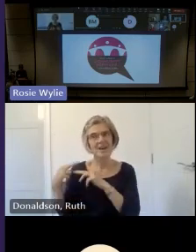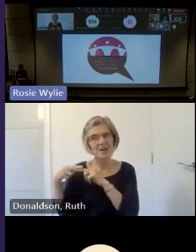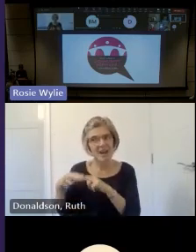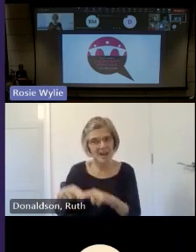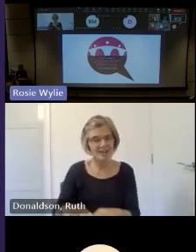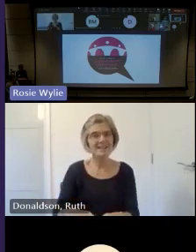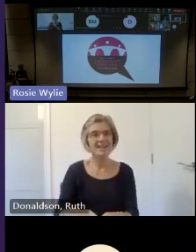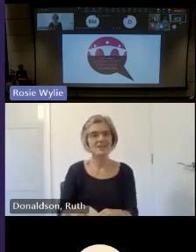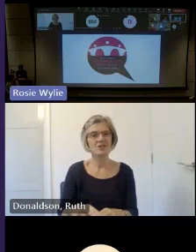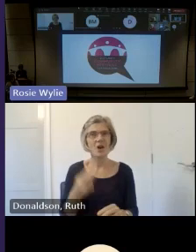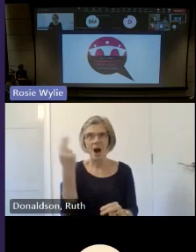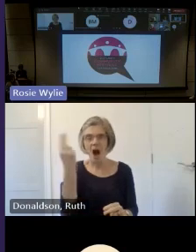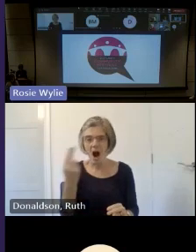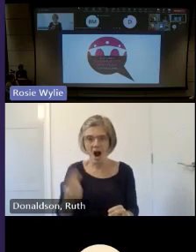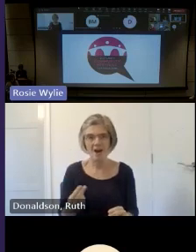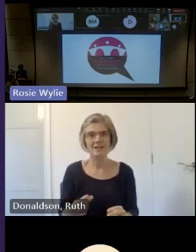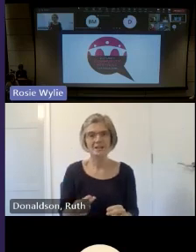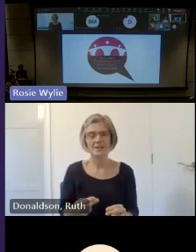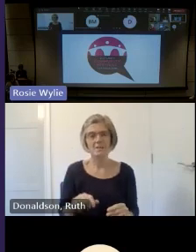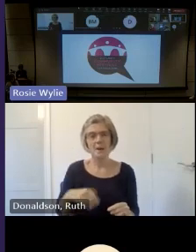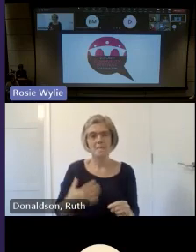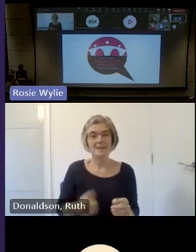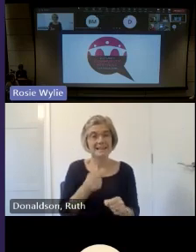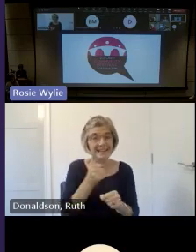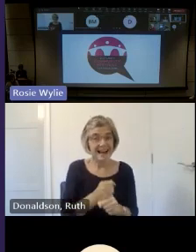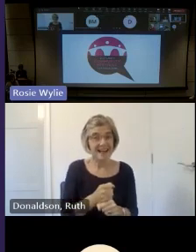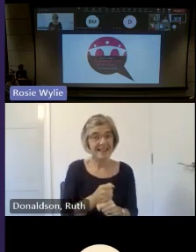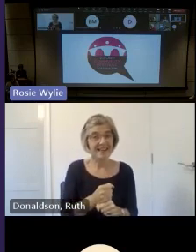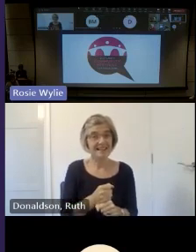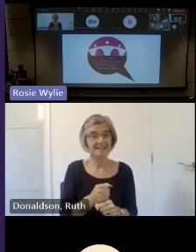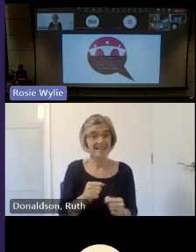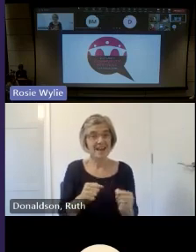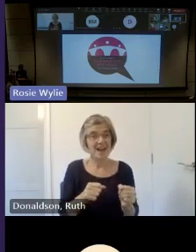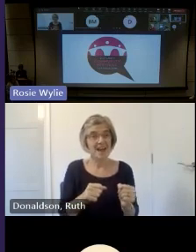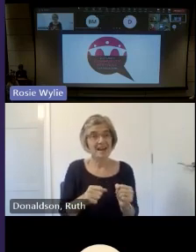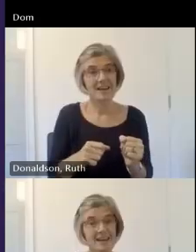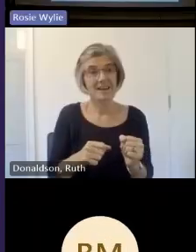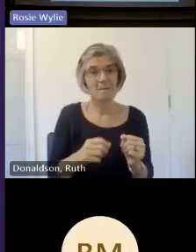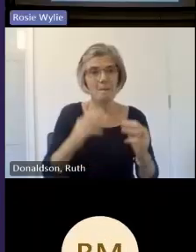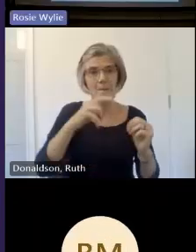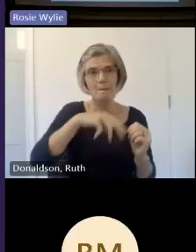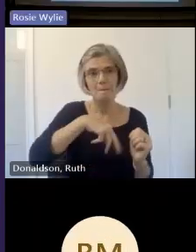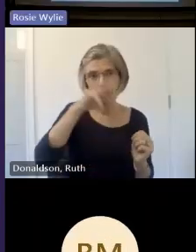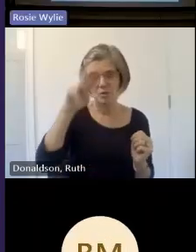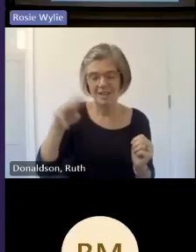a crafting Museum and bilingual crafting Trail on the aisle of egg and is a Founder member of